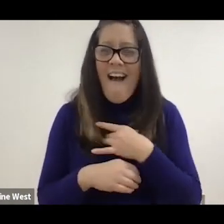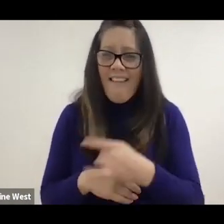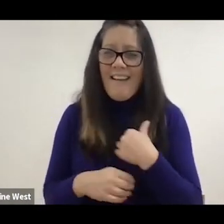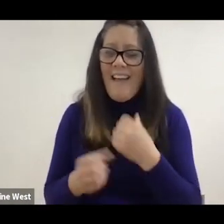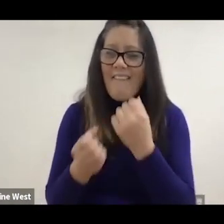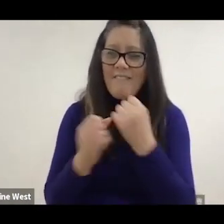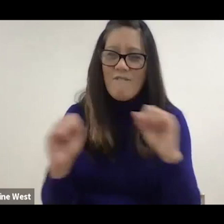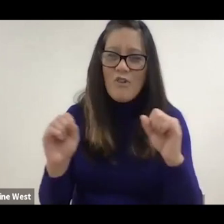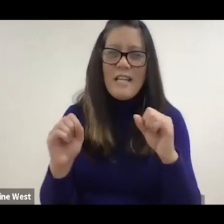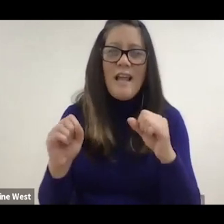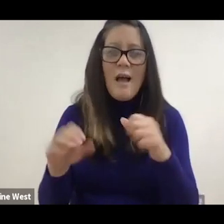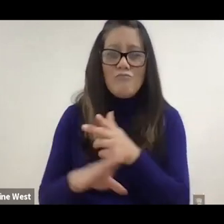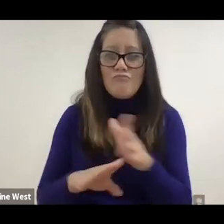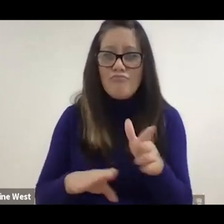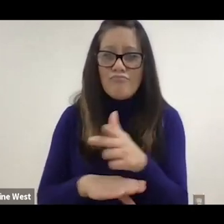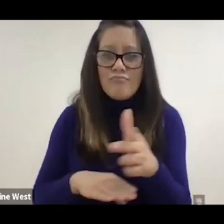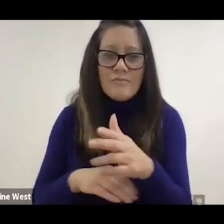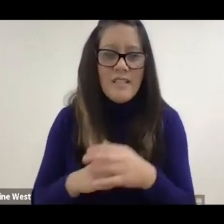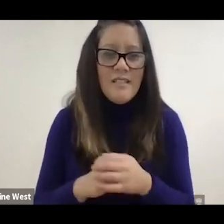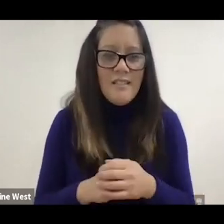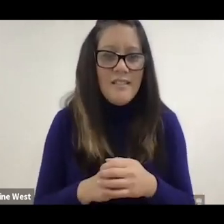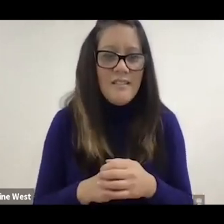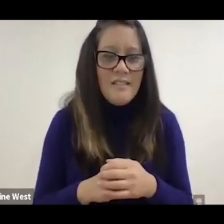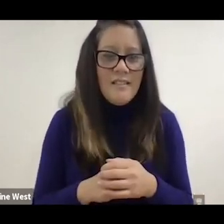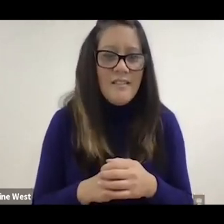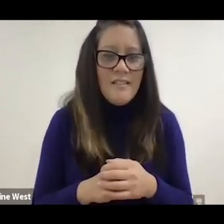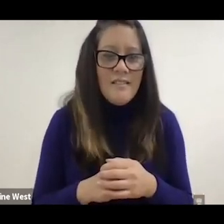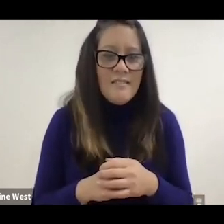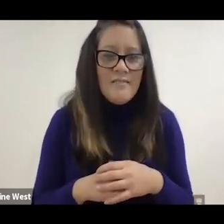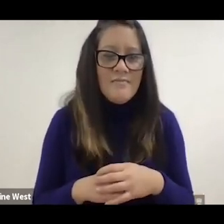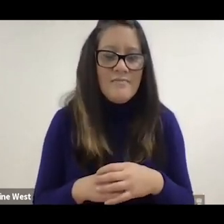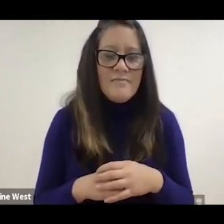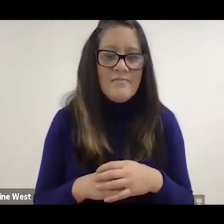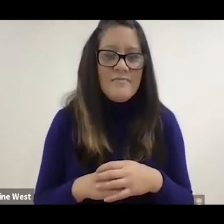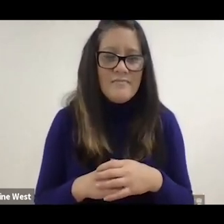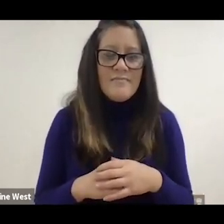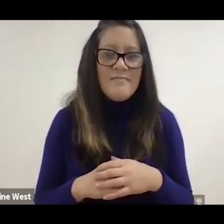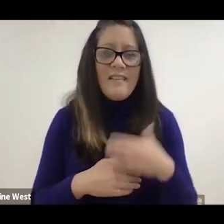run around, rewarding the same.